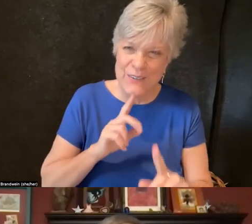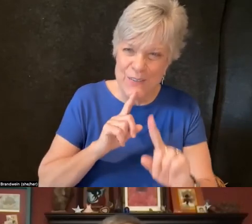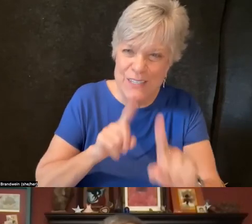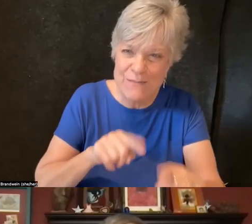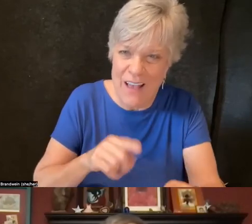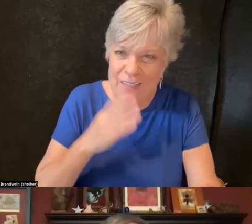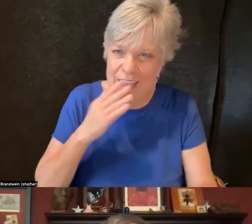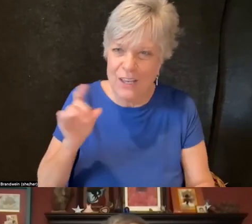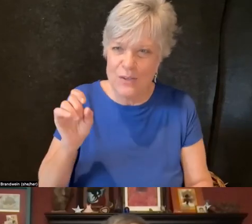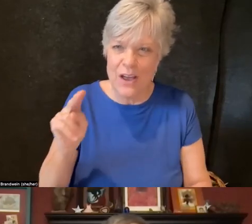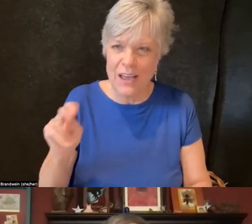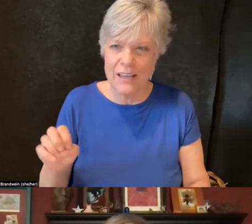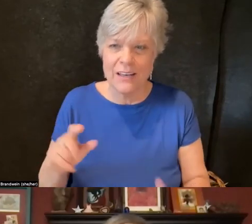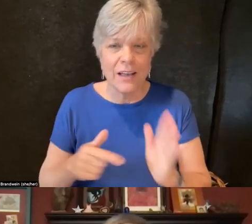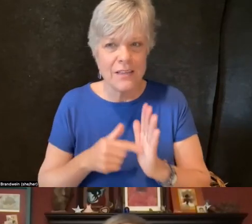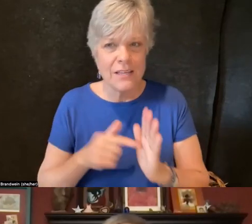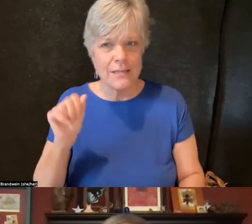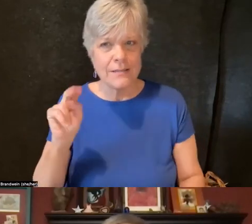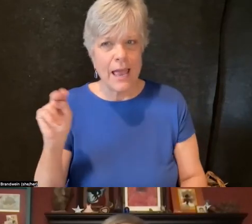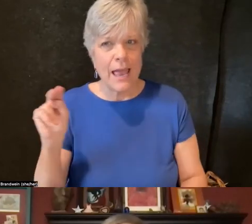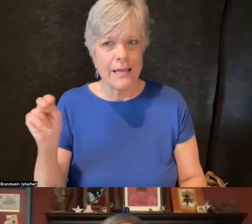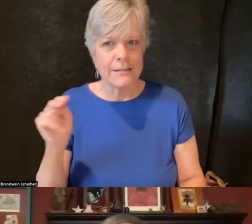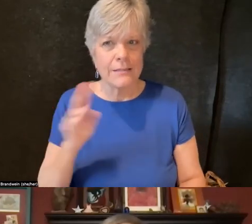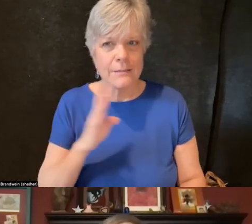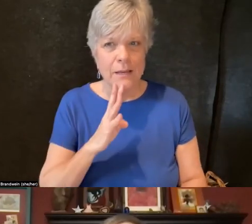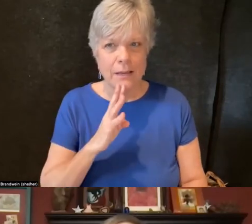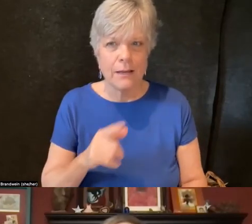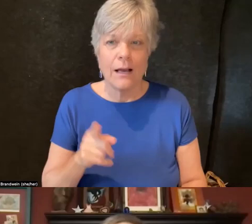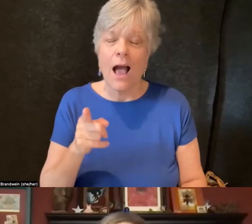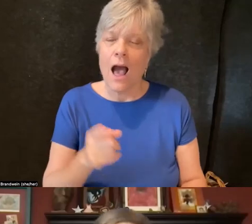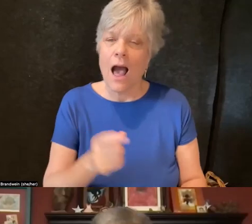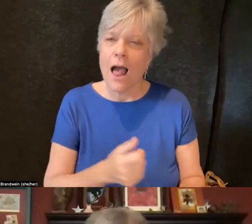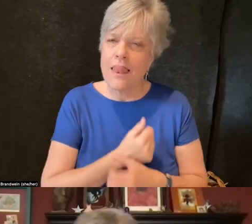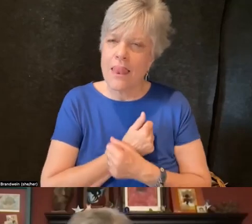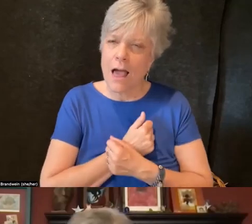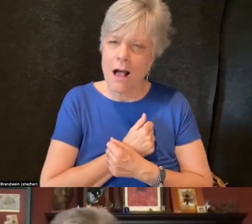This is Ann speaking and I really love that question